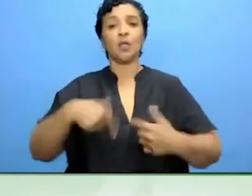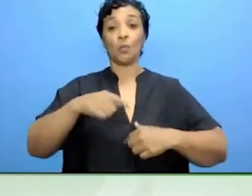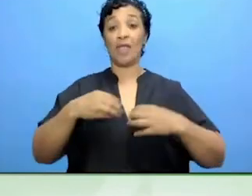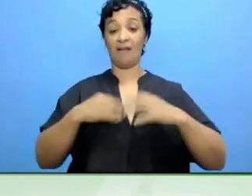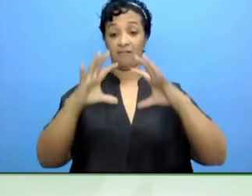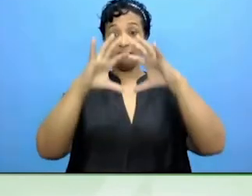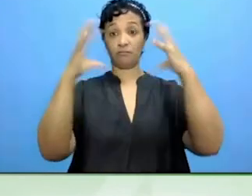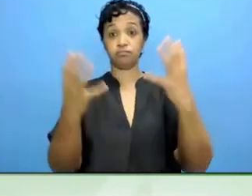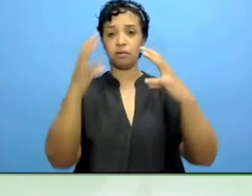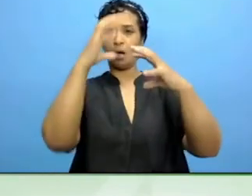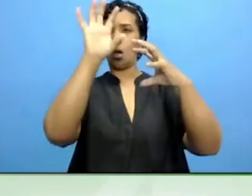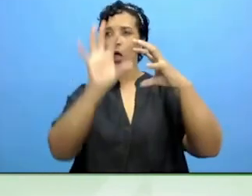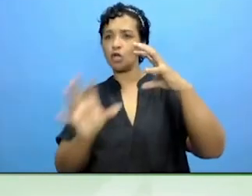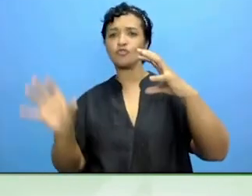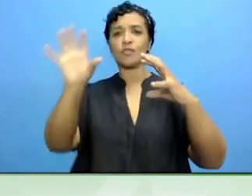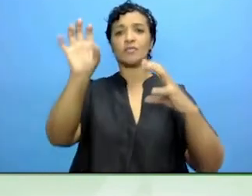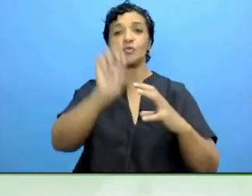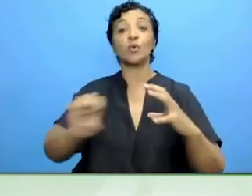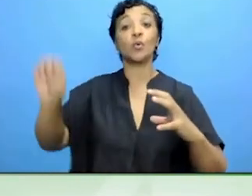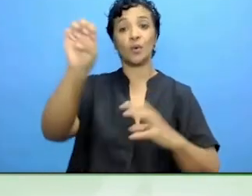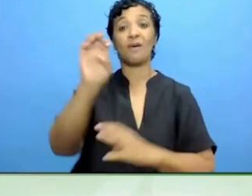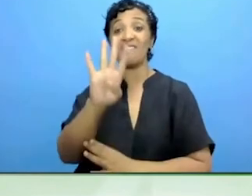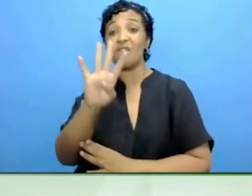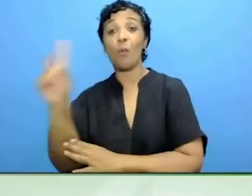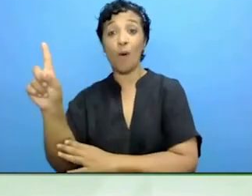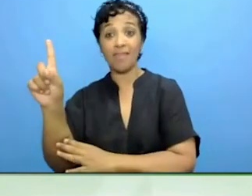and has 20,000 member organisations.